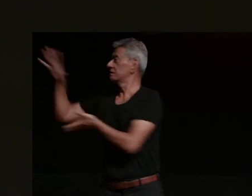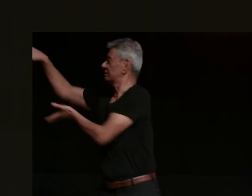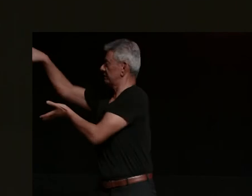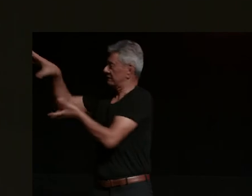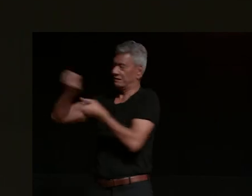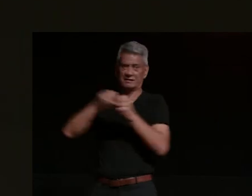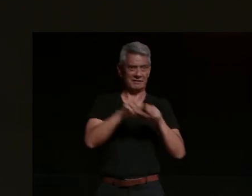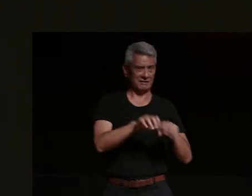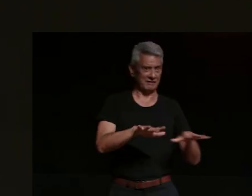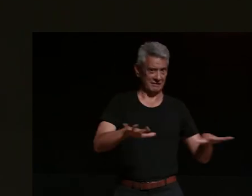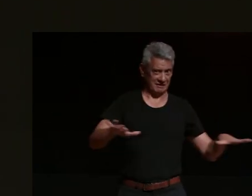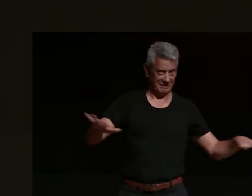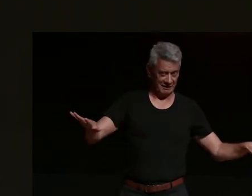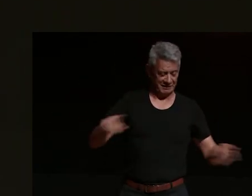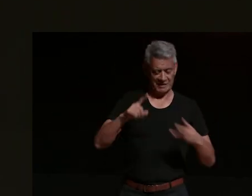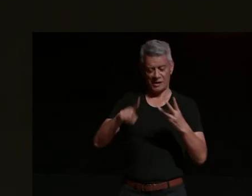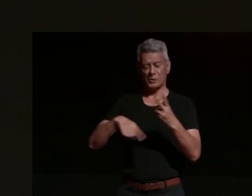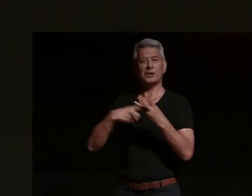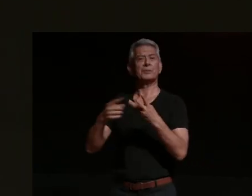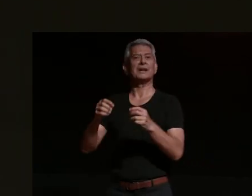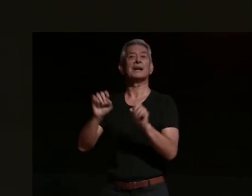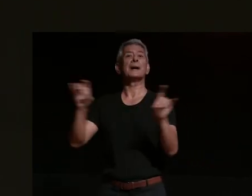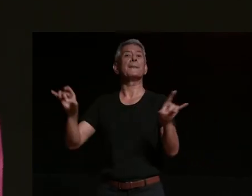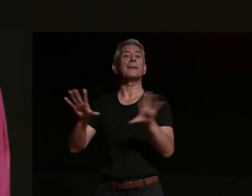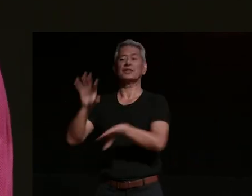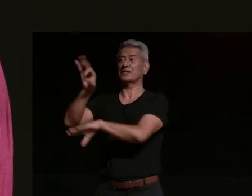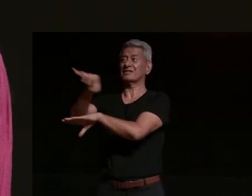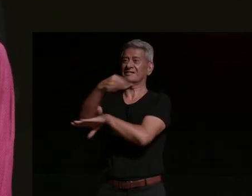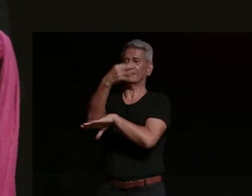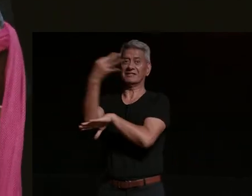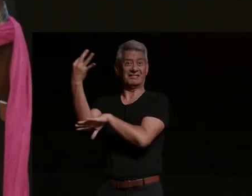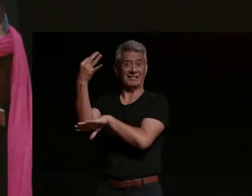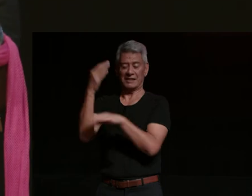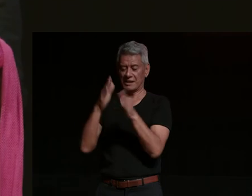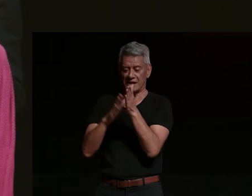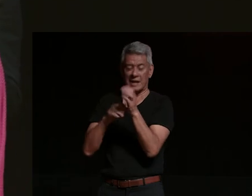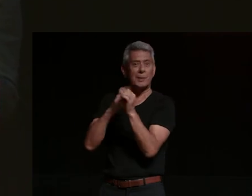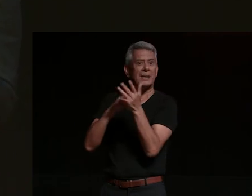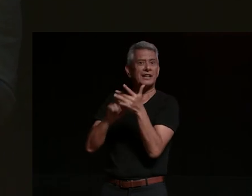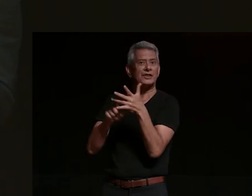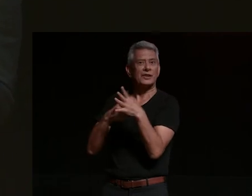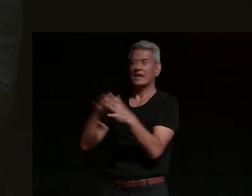i want to be the magical magnolia of urban legends whispered through sharehouses and graveyards